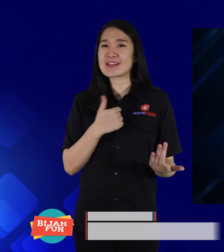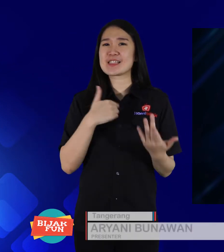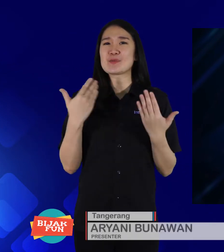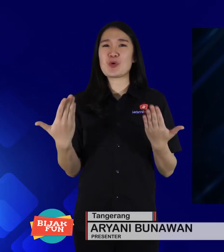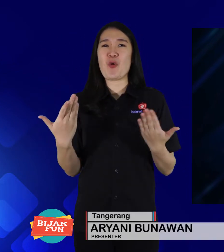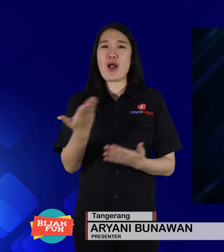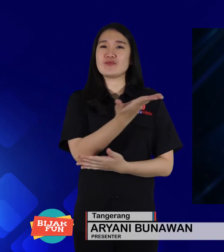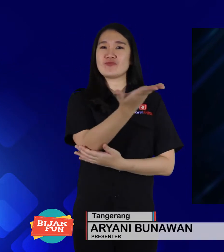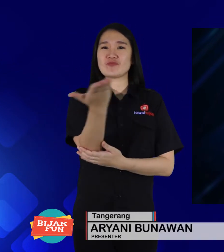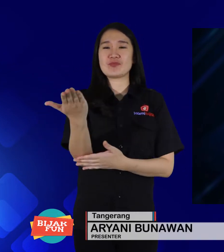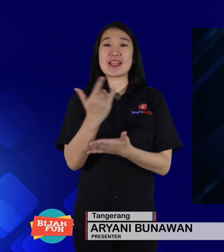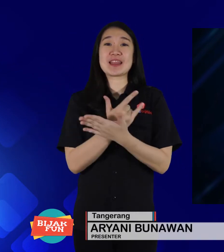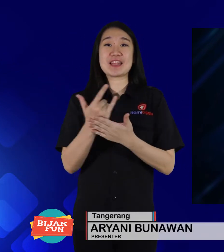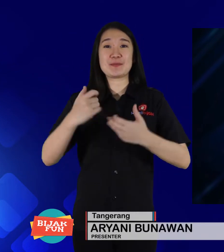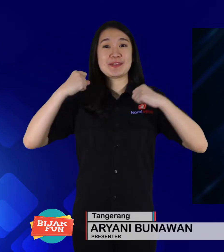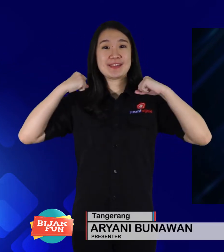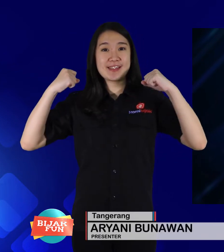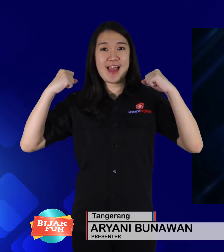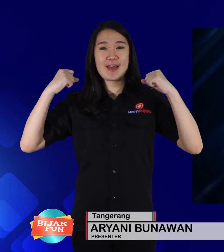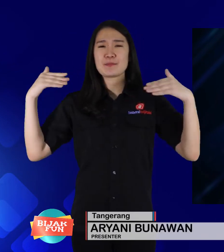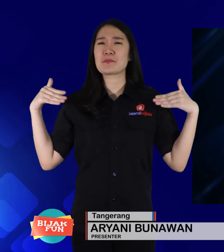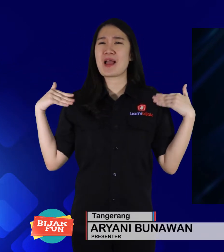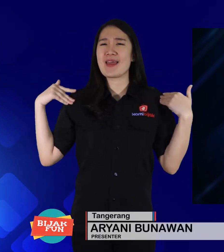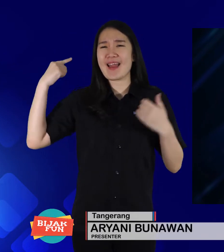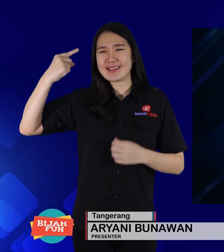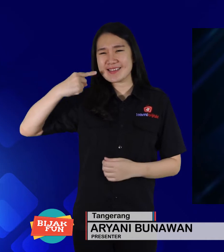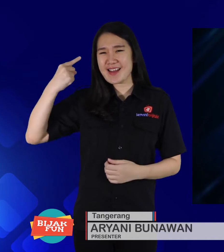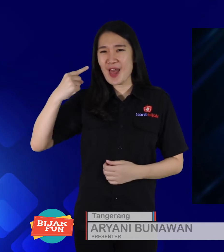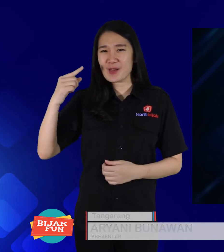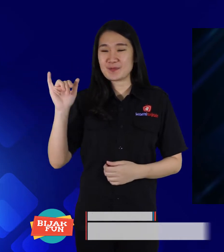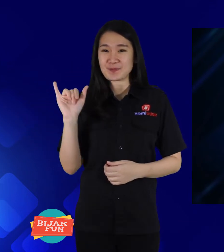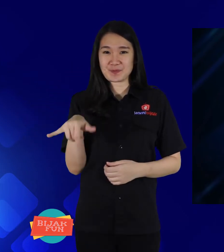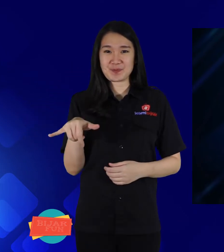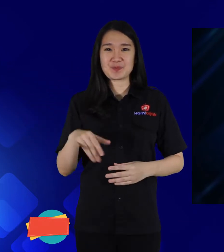I hope you stay healthy and happy always.